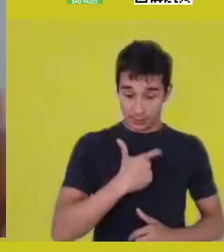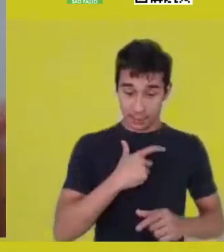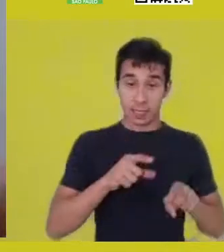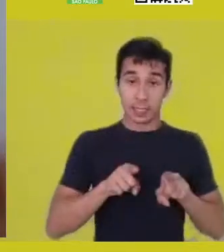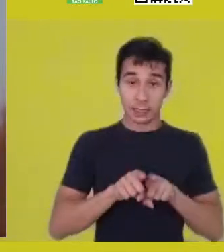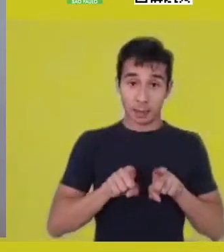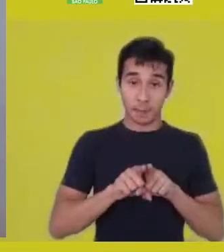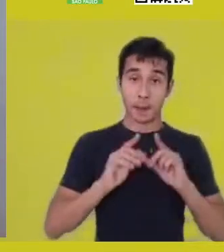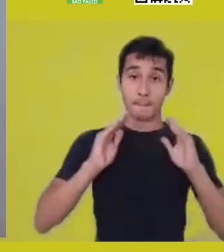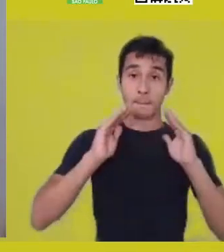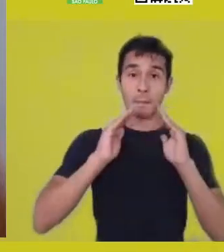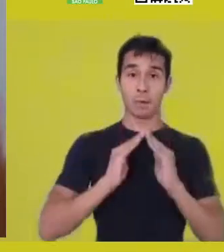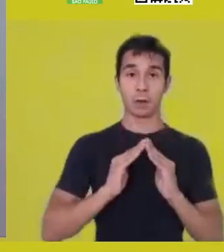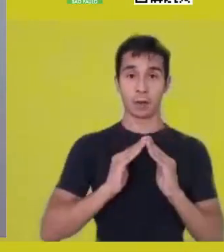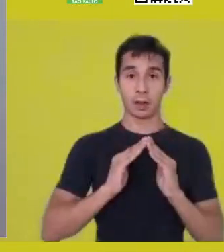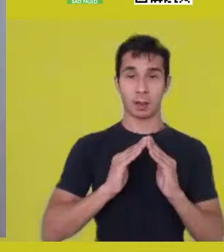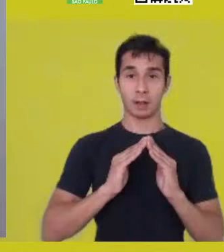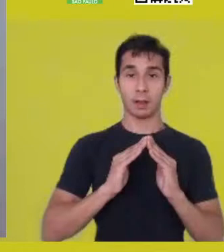and besides “dwelling”, means “living”.